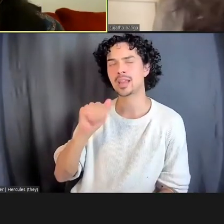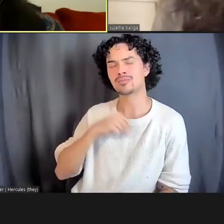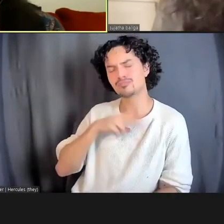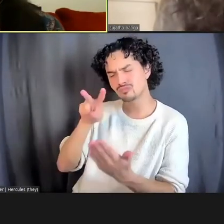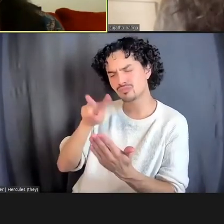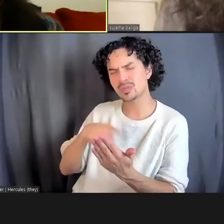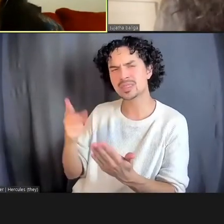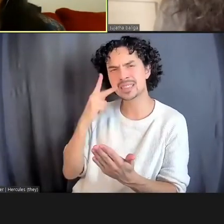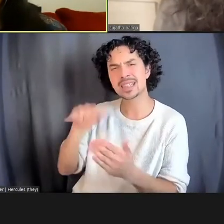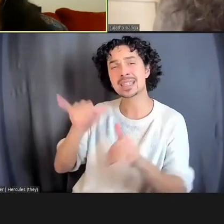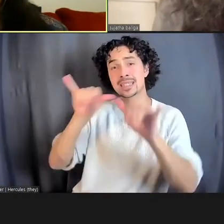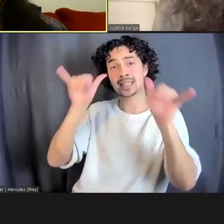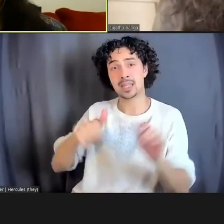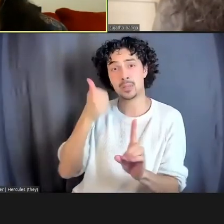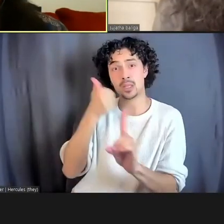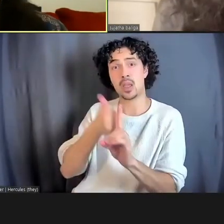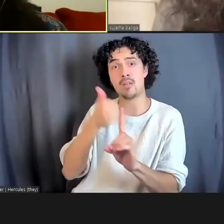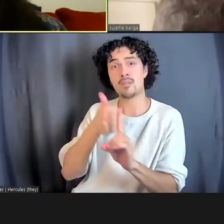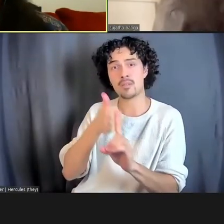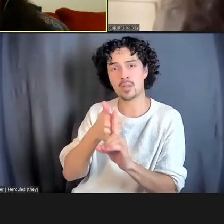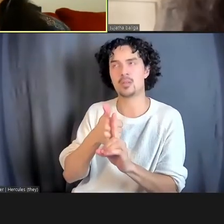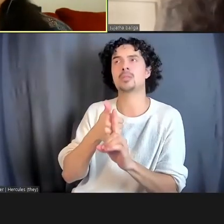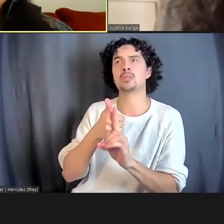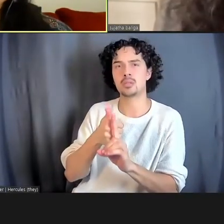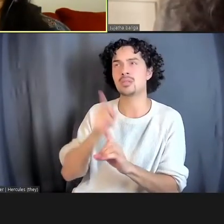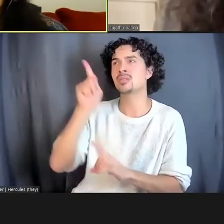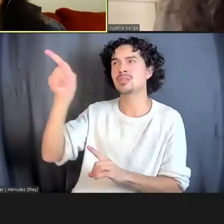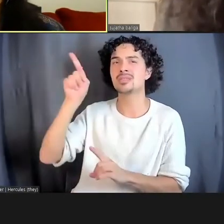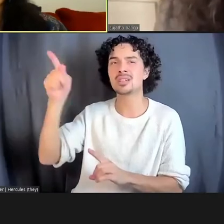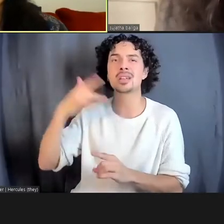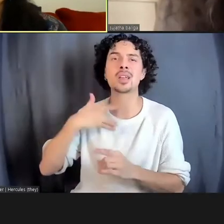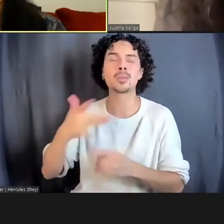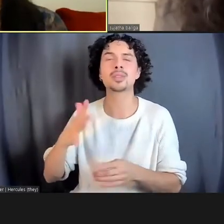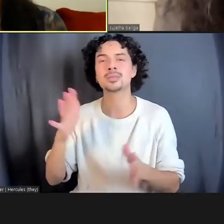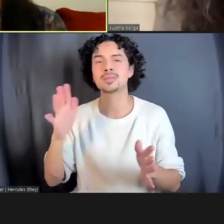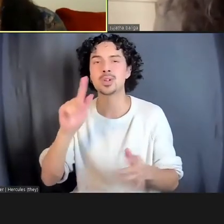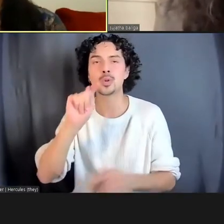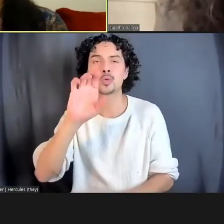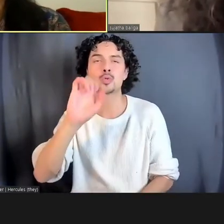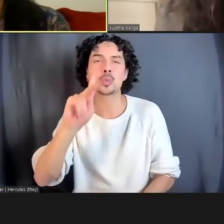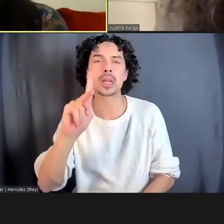itself doesn't promote truth-telling, when there's kind of legal consequences